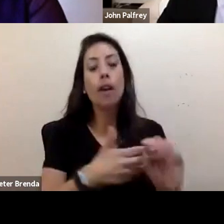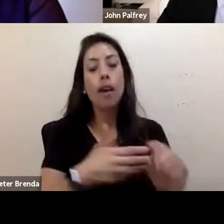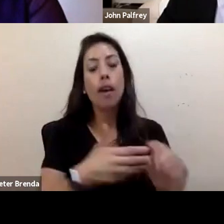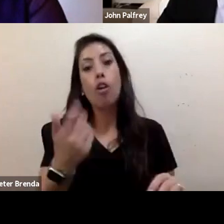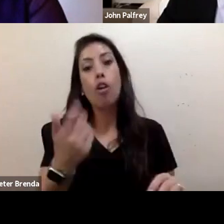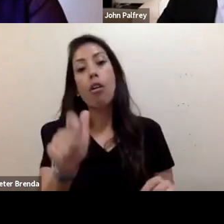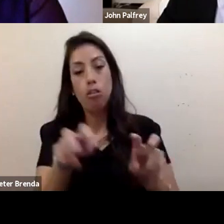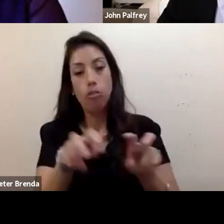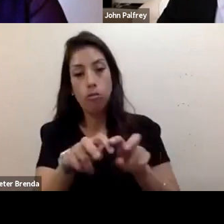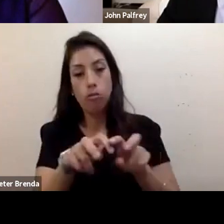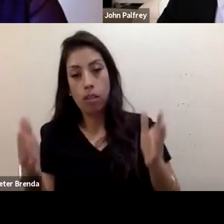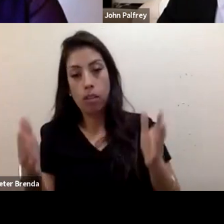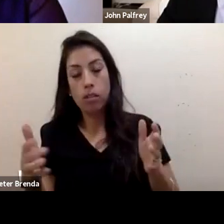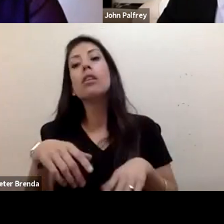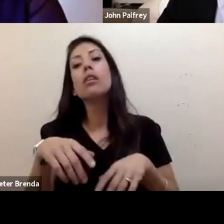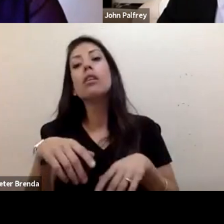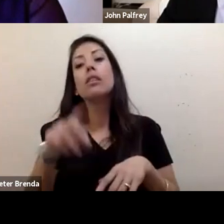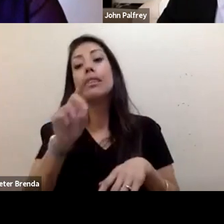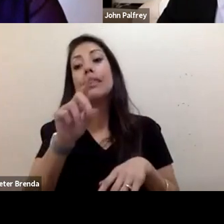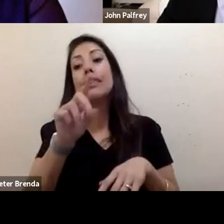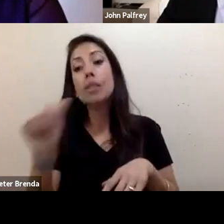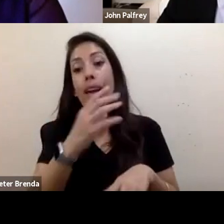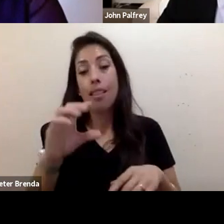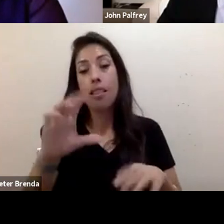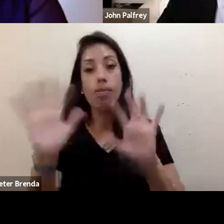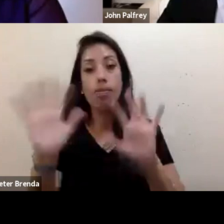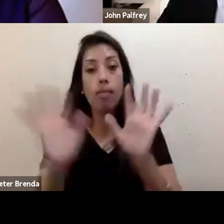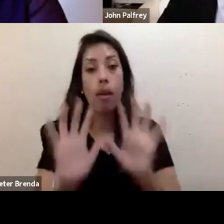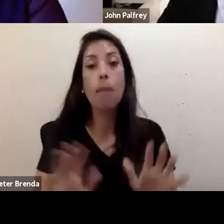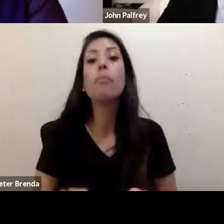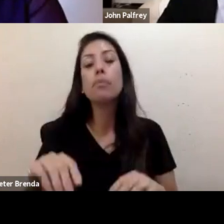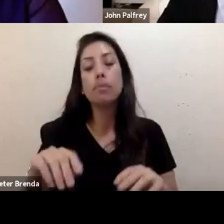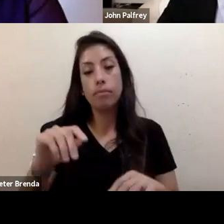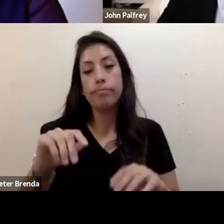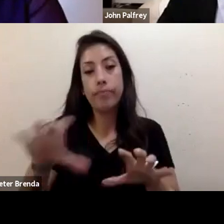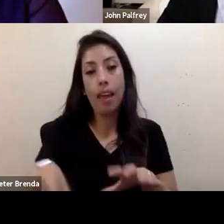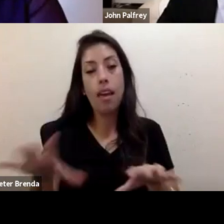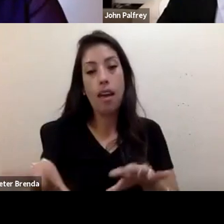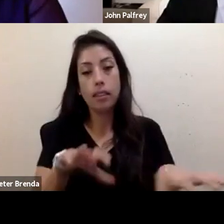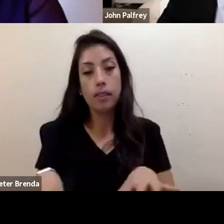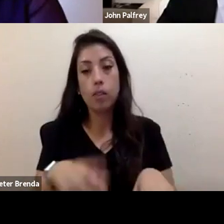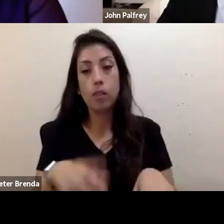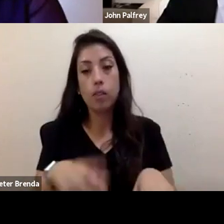and disability activists. You'll find the link to John's, and our panelists bios, in the chat.